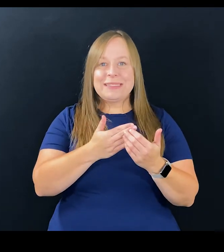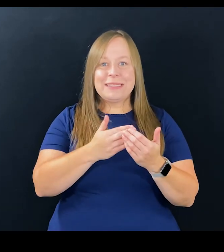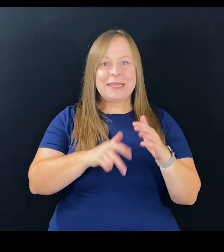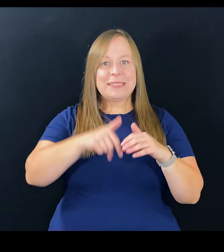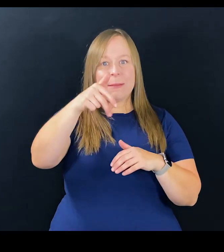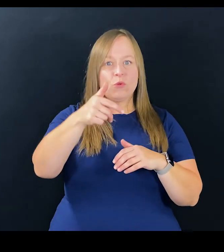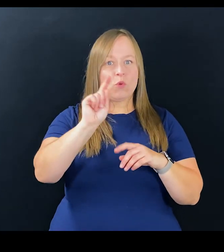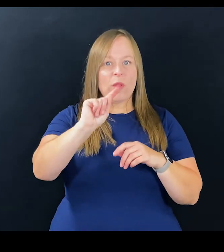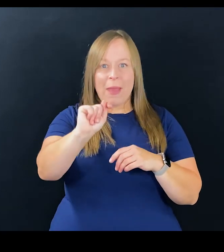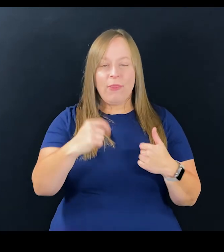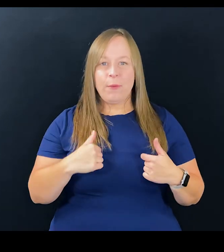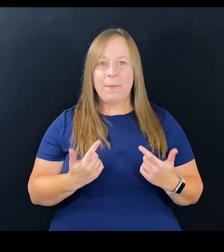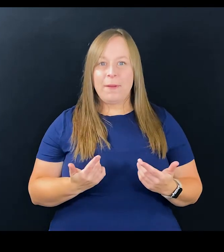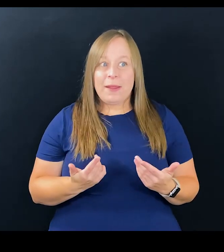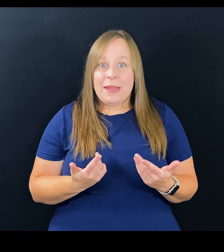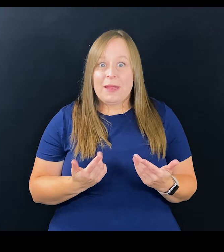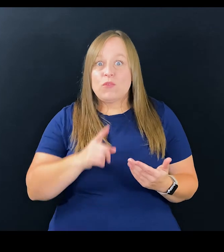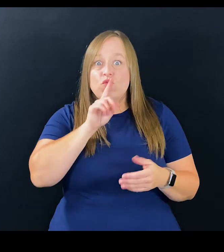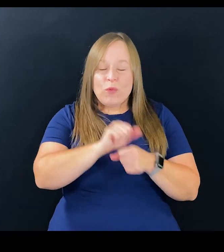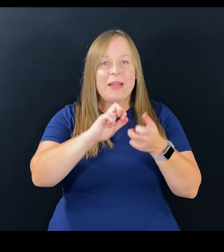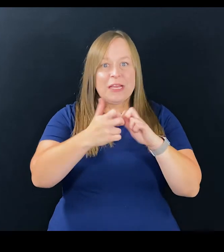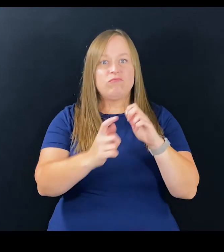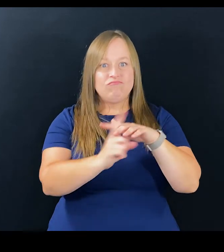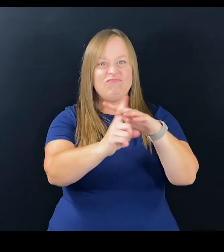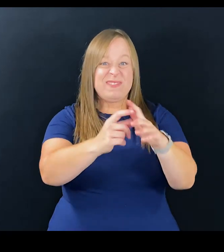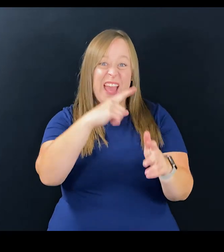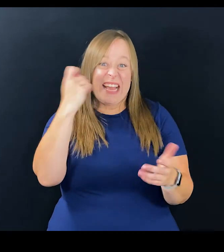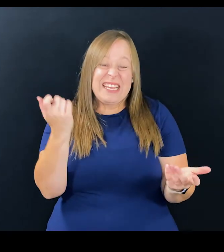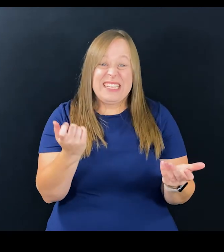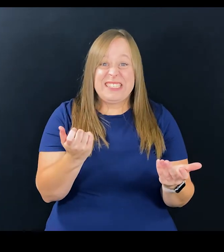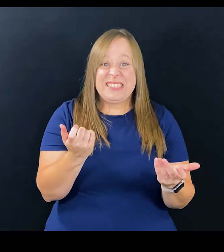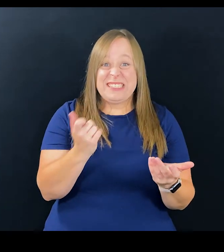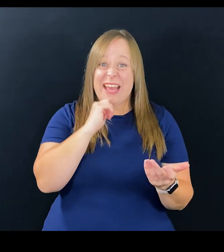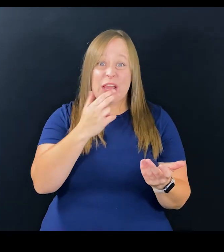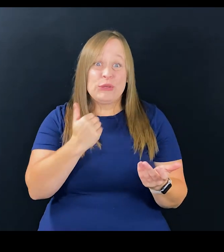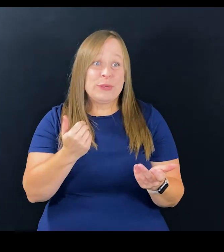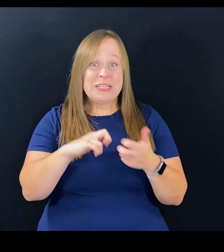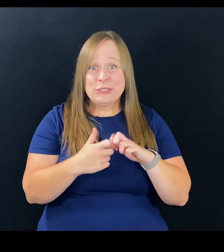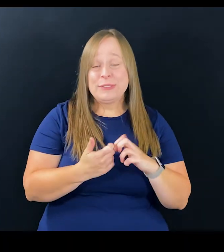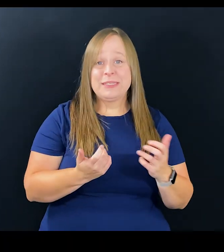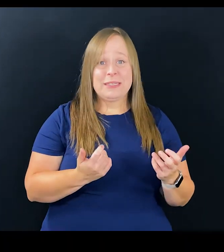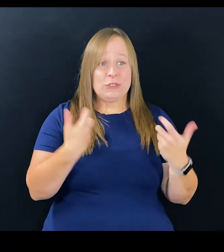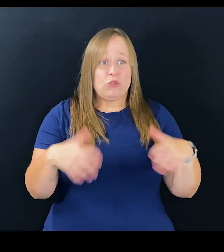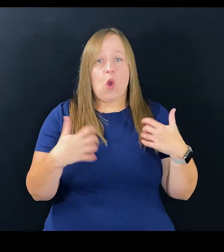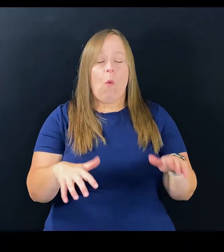It's not easy getting a step stool everywhere to go to the bathroom. There's real issues that are ugly, ugly issues that,